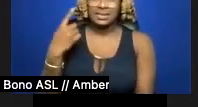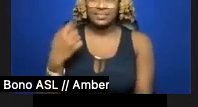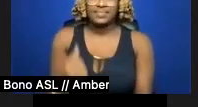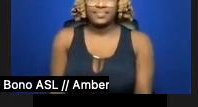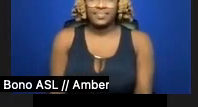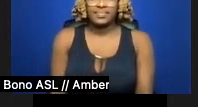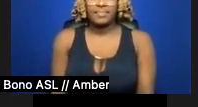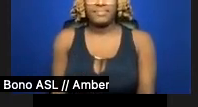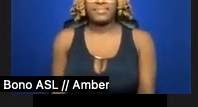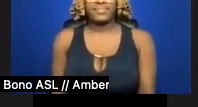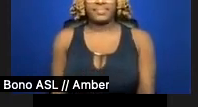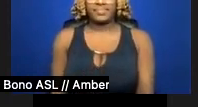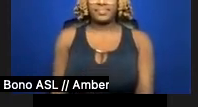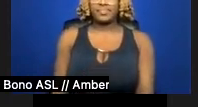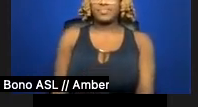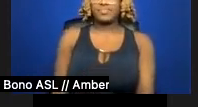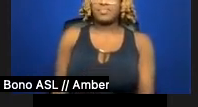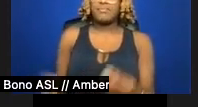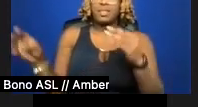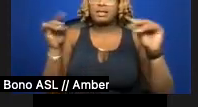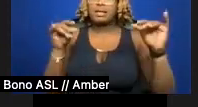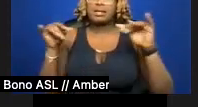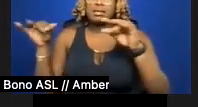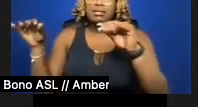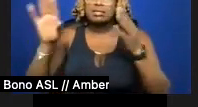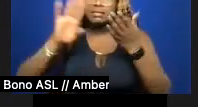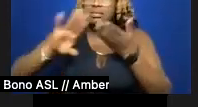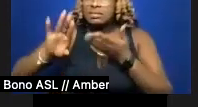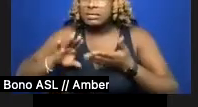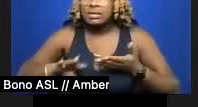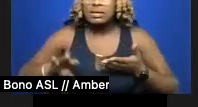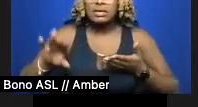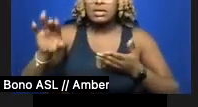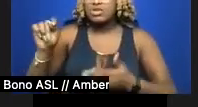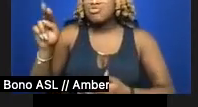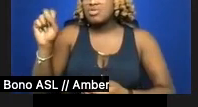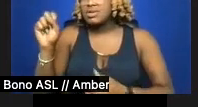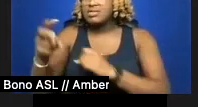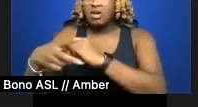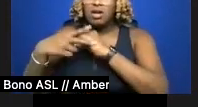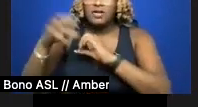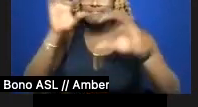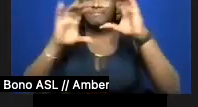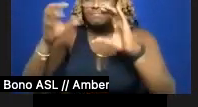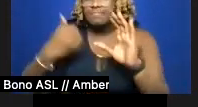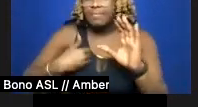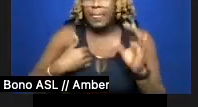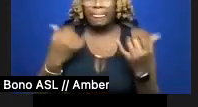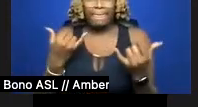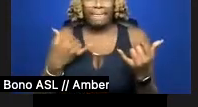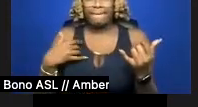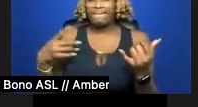Dusting the trans archive, I search for myself. Today, I'm duped all over the 1900s. Postcards